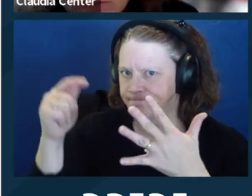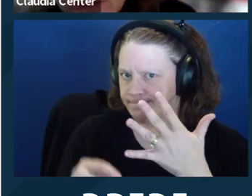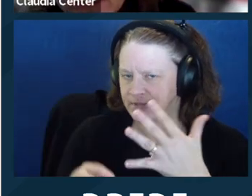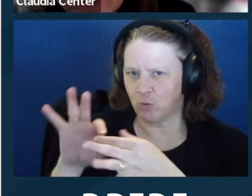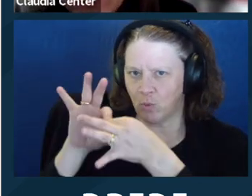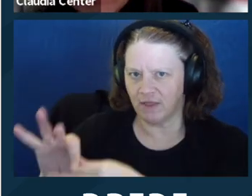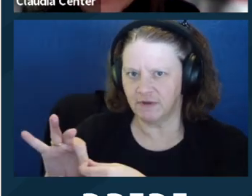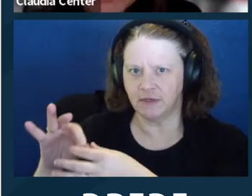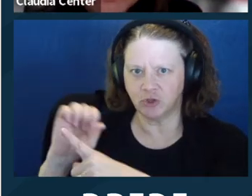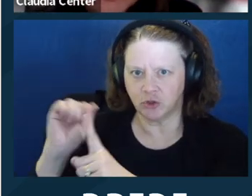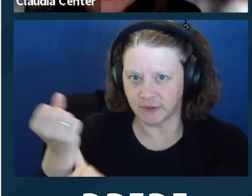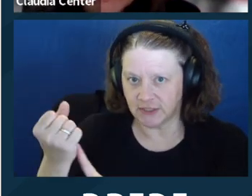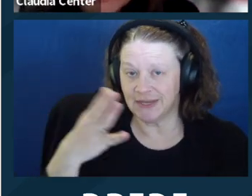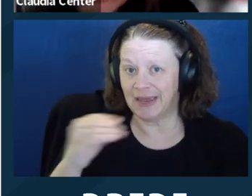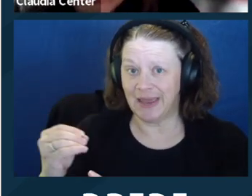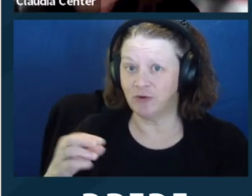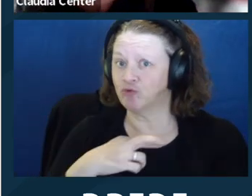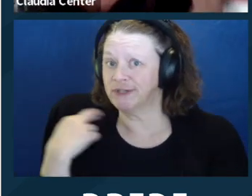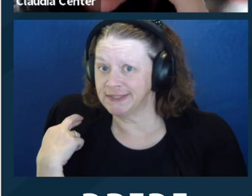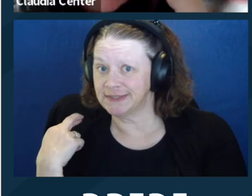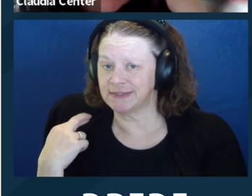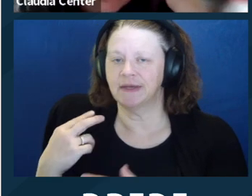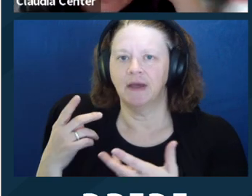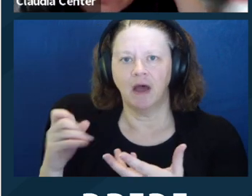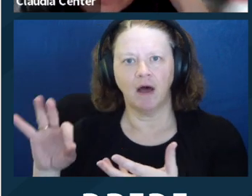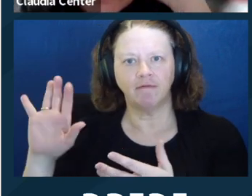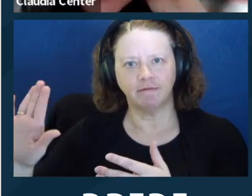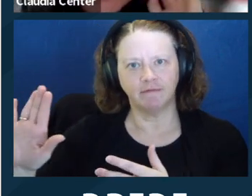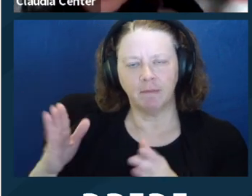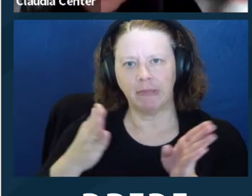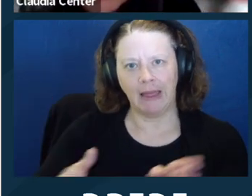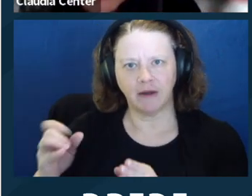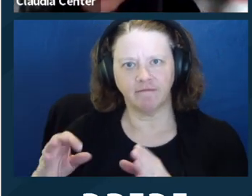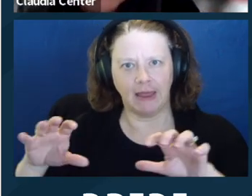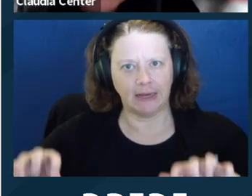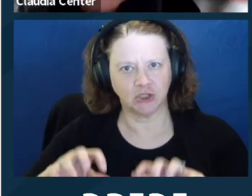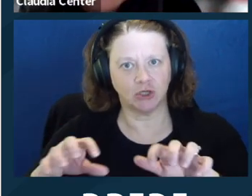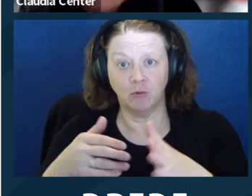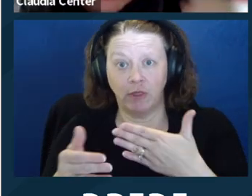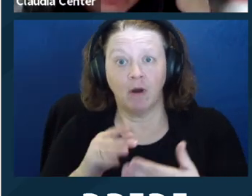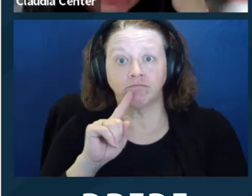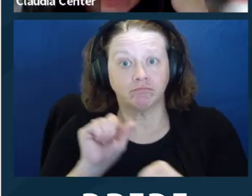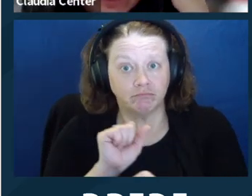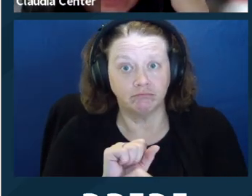risks or reasonably foreseeable, or actual adverse consequences or reasonably foreseeable